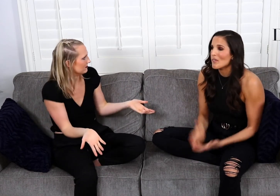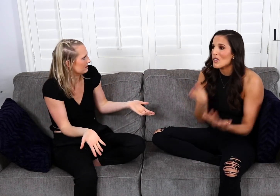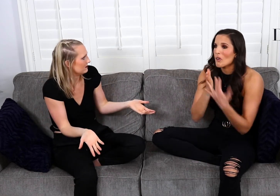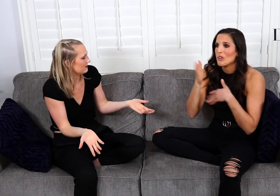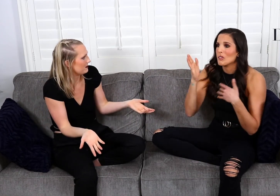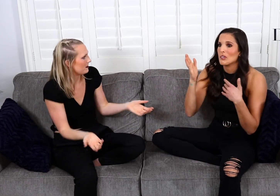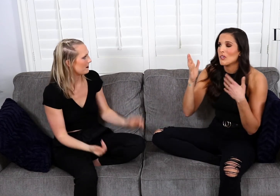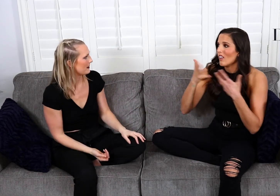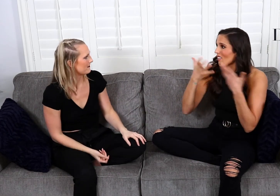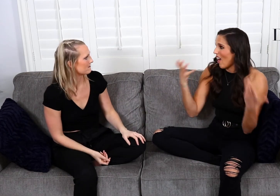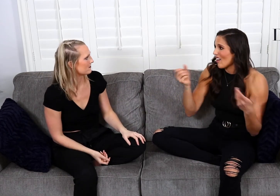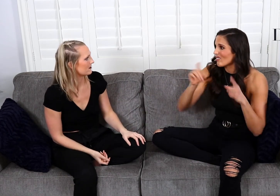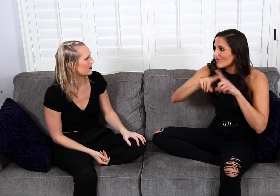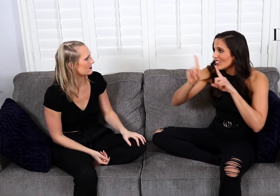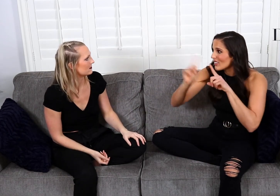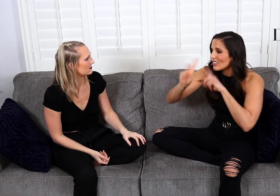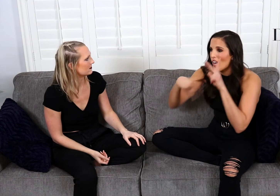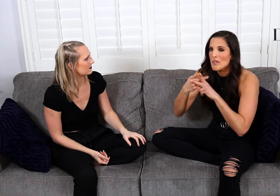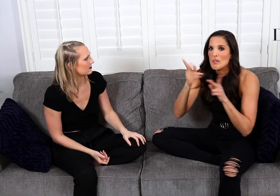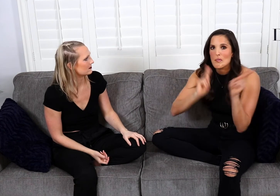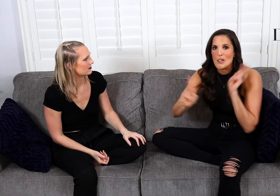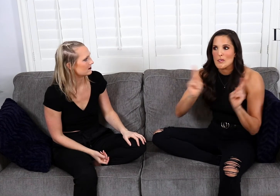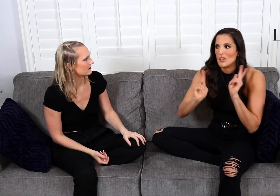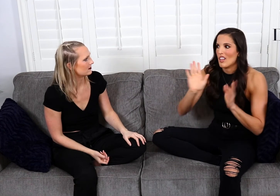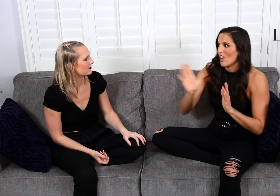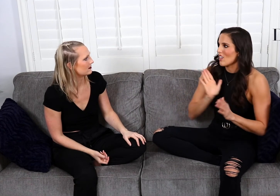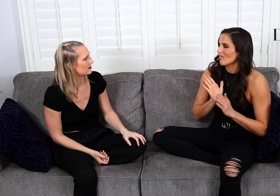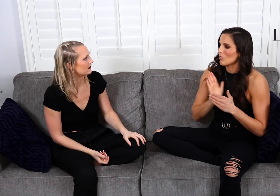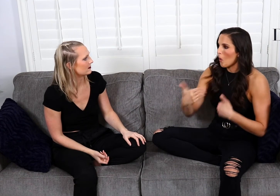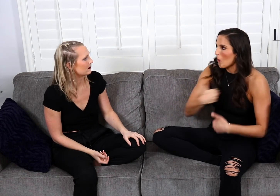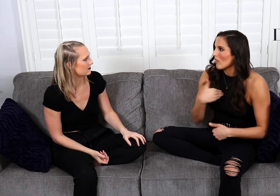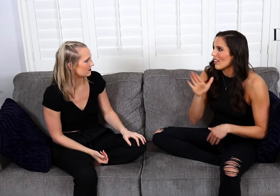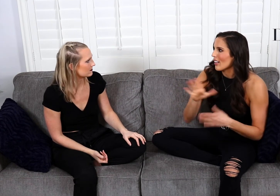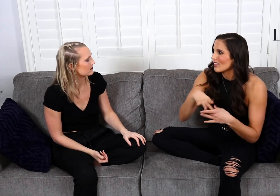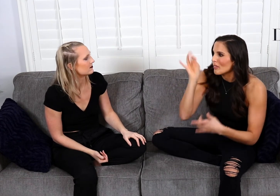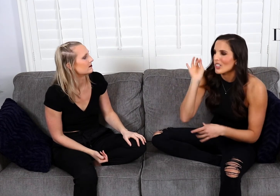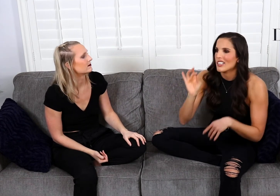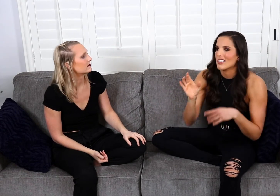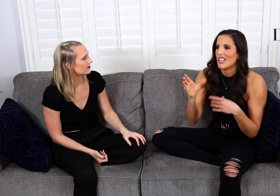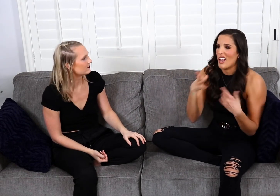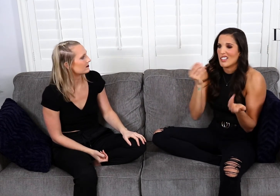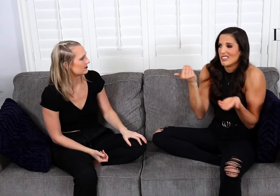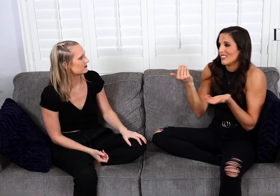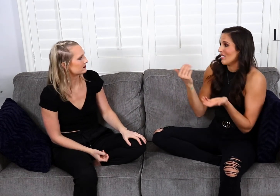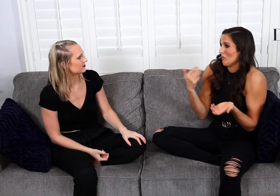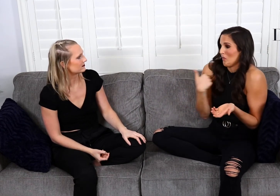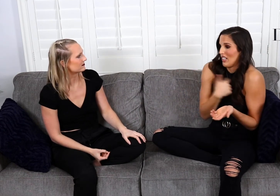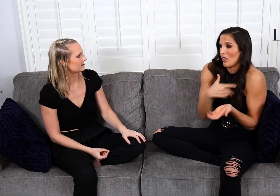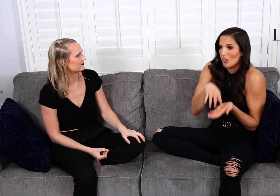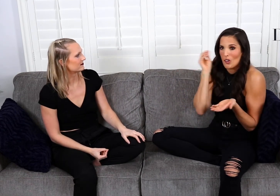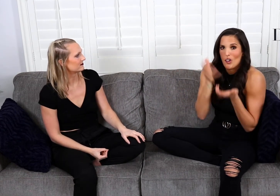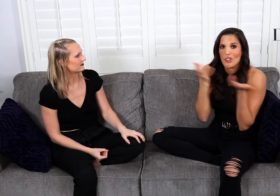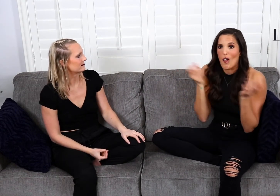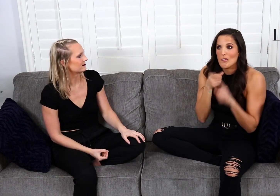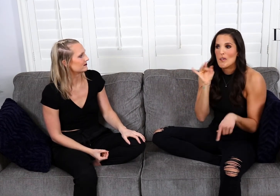We go through a lot of different types of people and their souls, their spirits, and we learned so much from it and